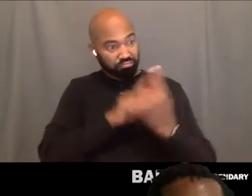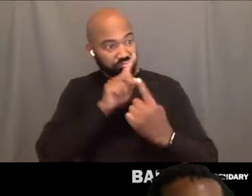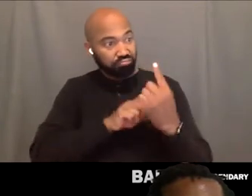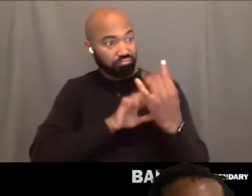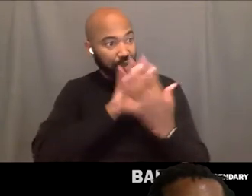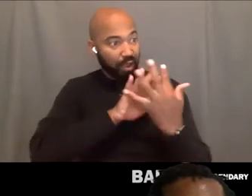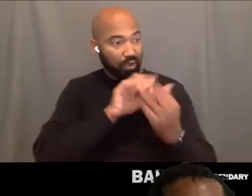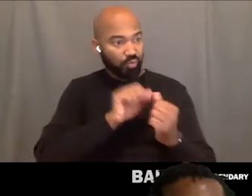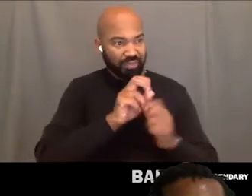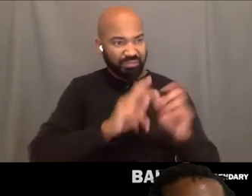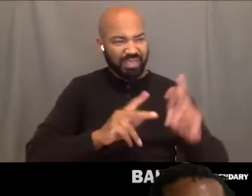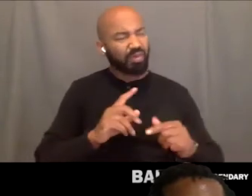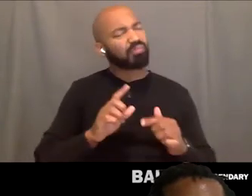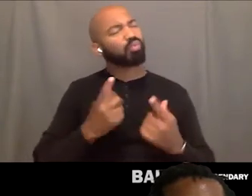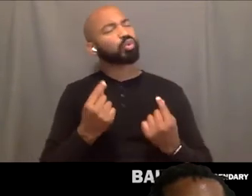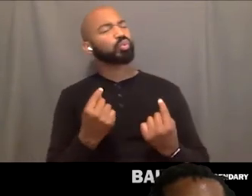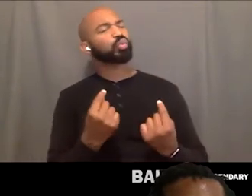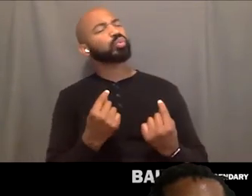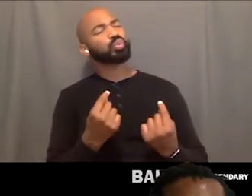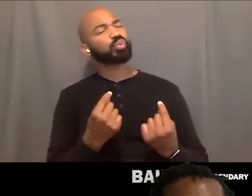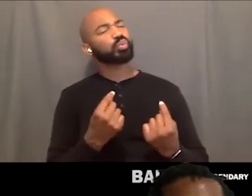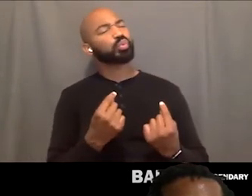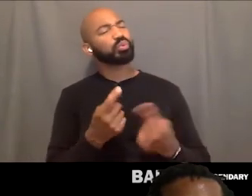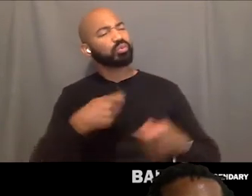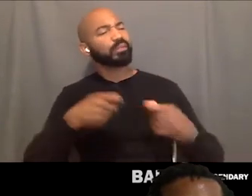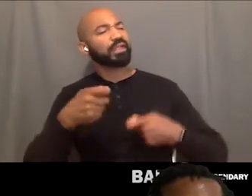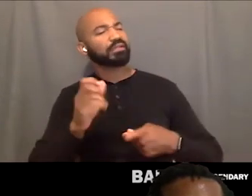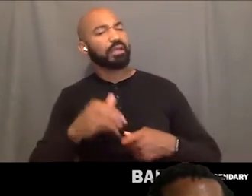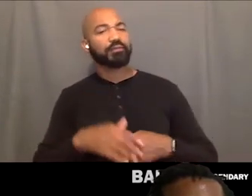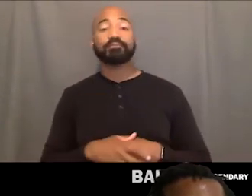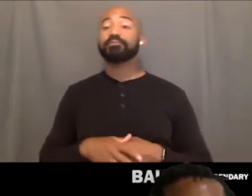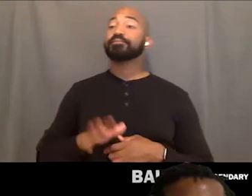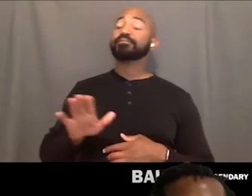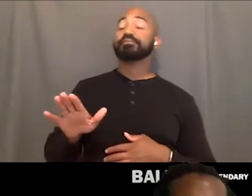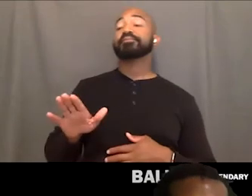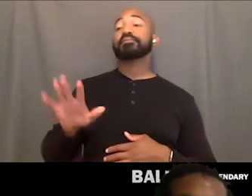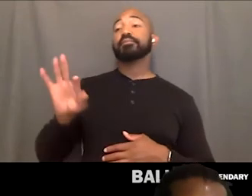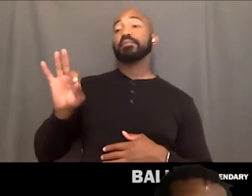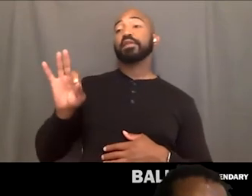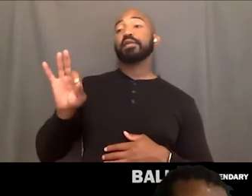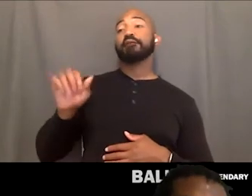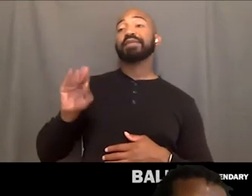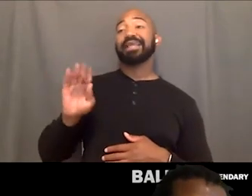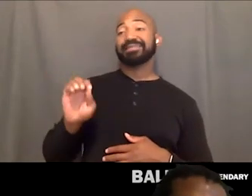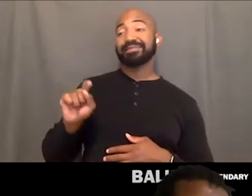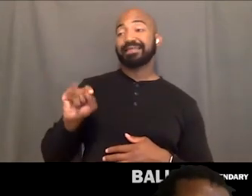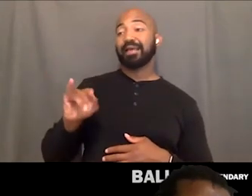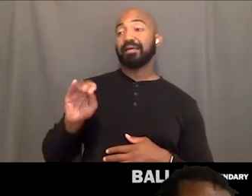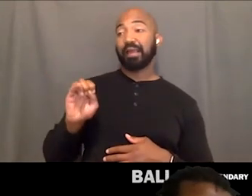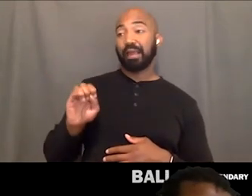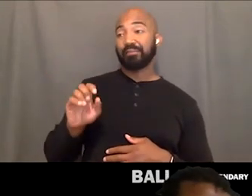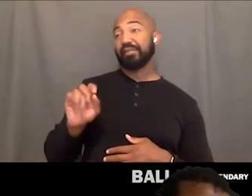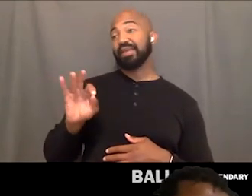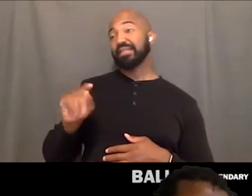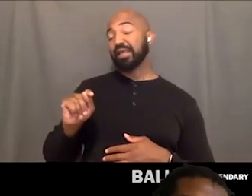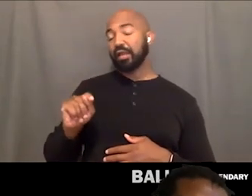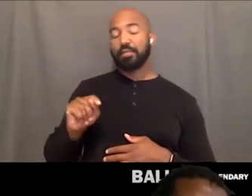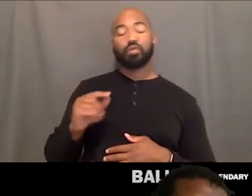FaceTime has become, well my phone overall has has become very important in my life right now.